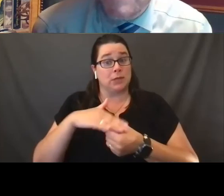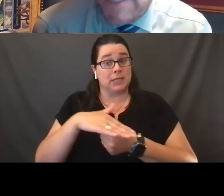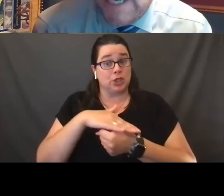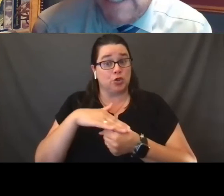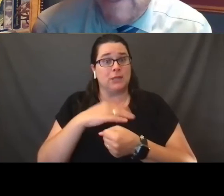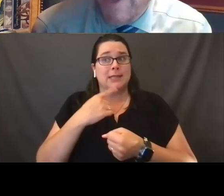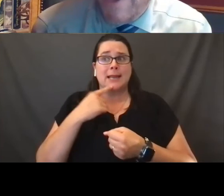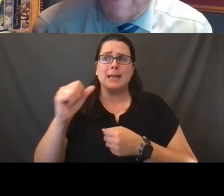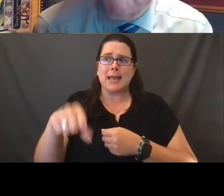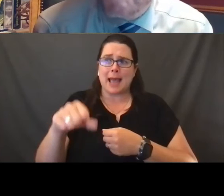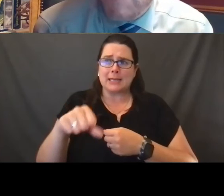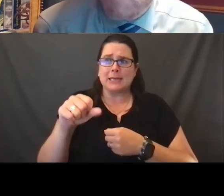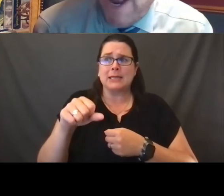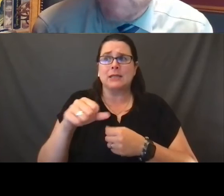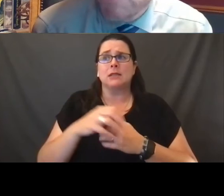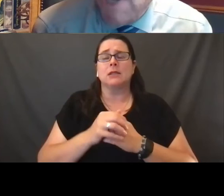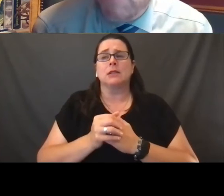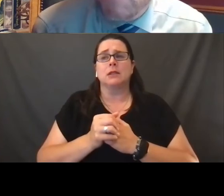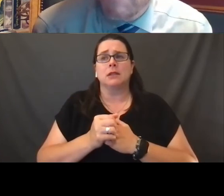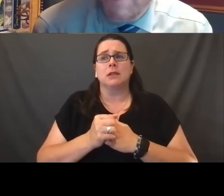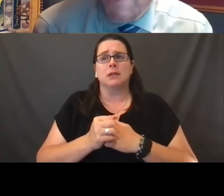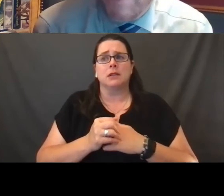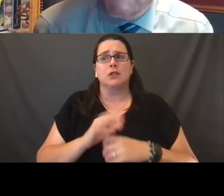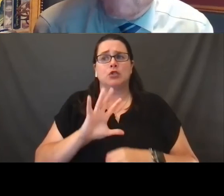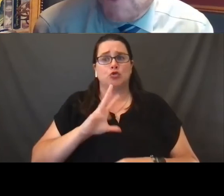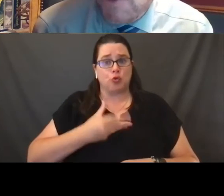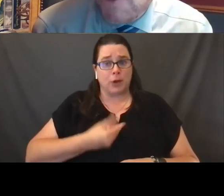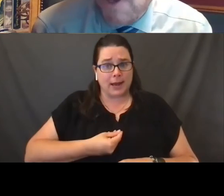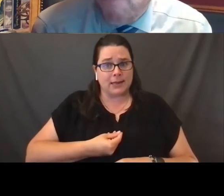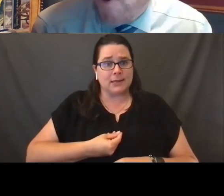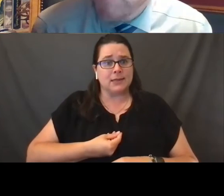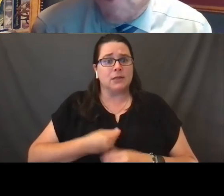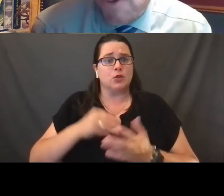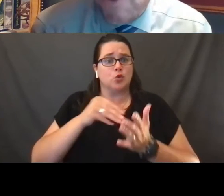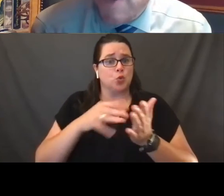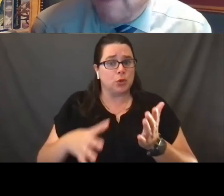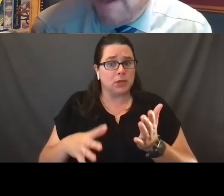yes indeed, transgender students, boys, girls, men and women